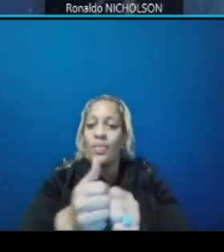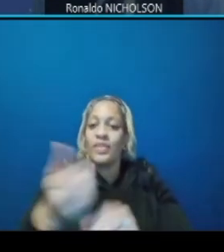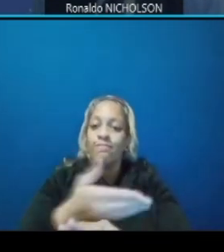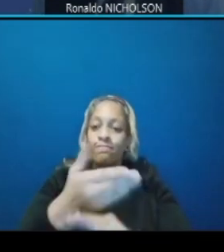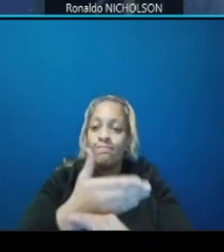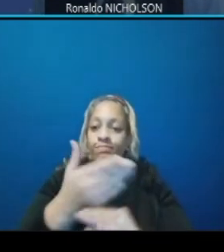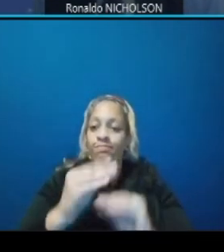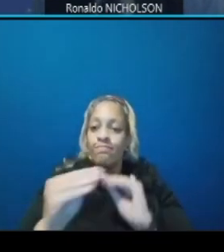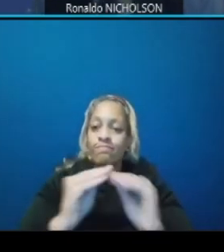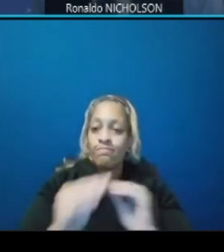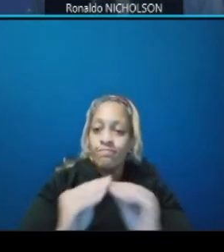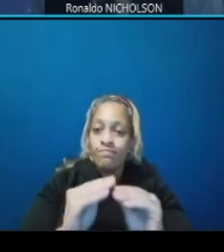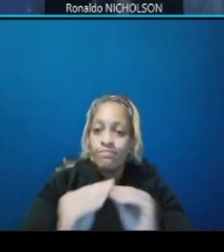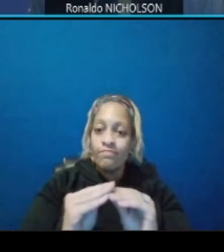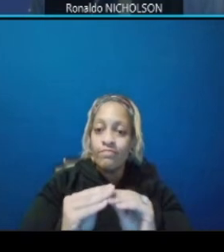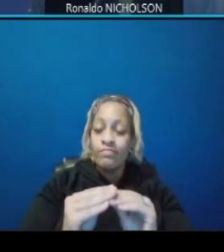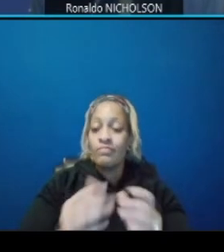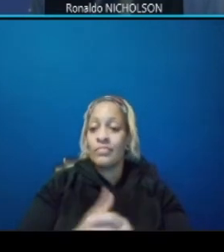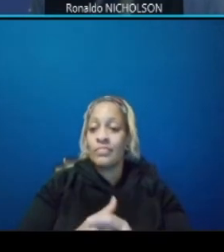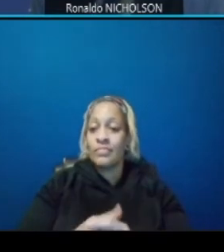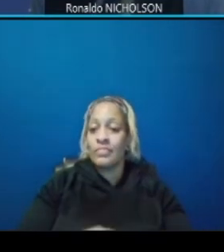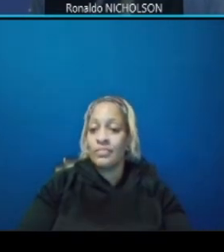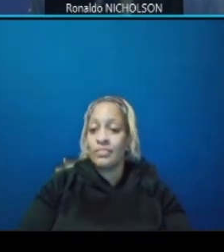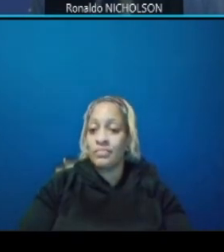eminence you can add on if if i miss anything on that